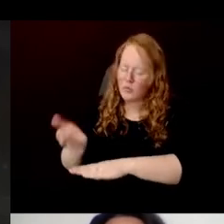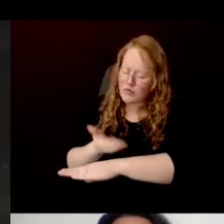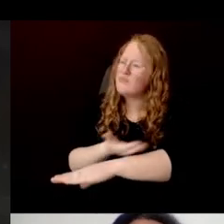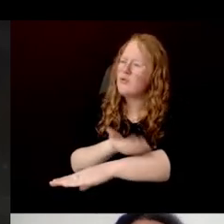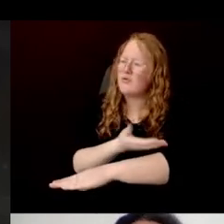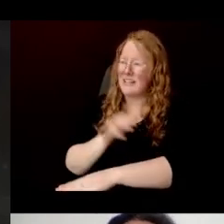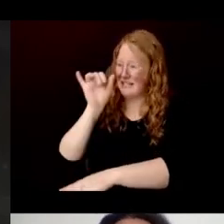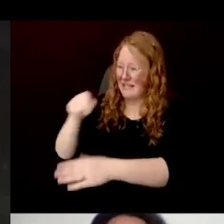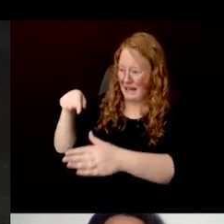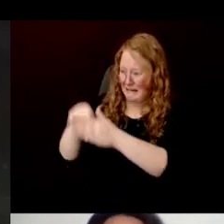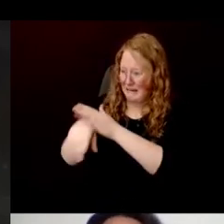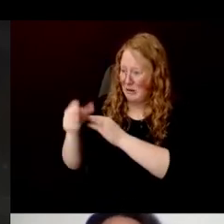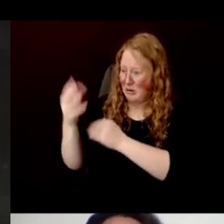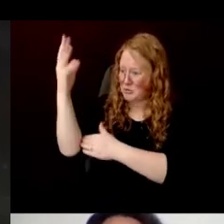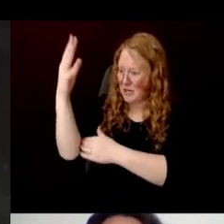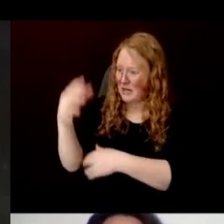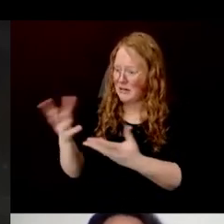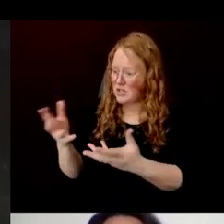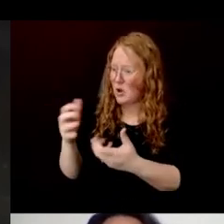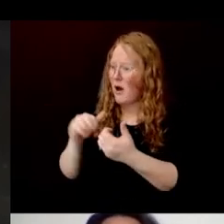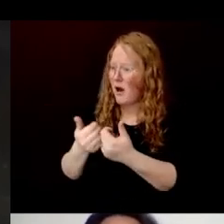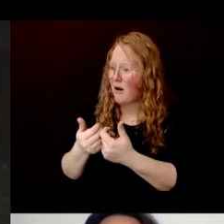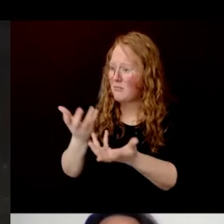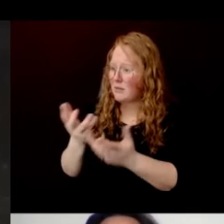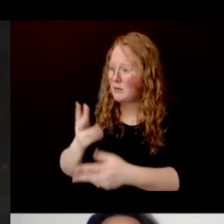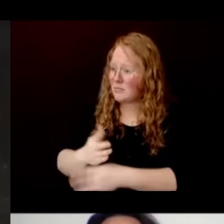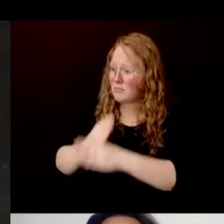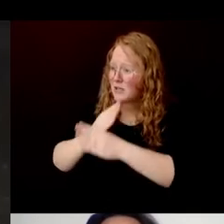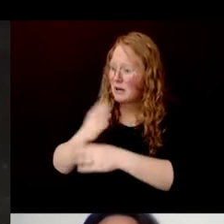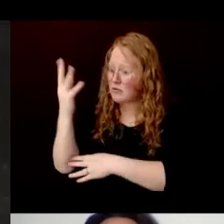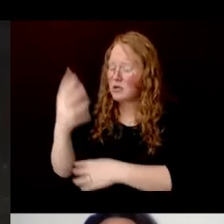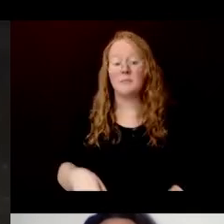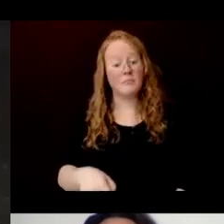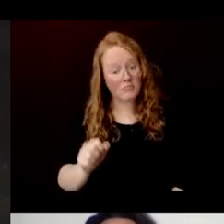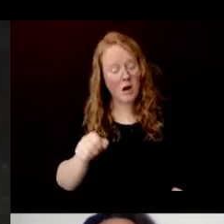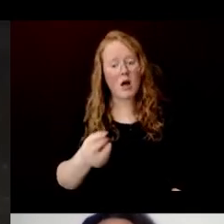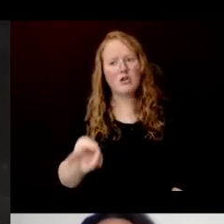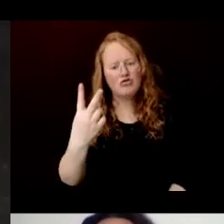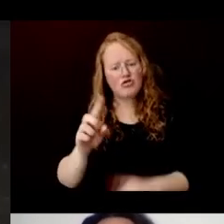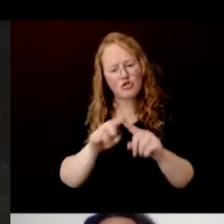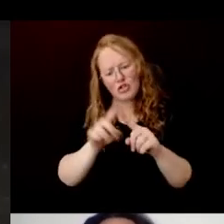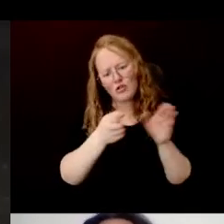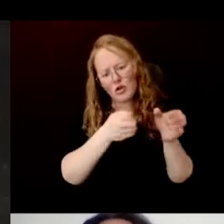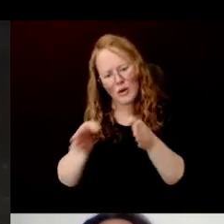There are two different ways people who use these plants can approach this.